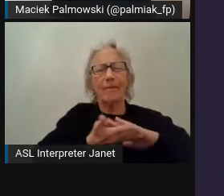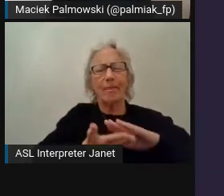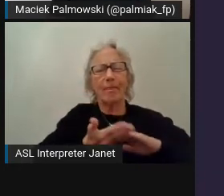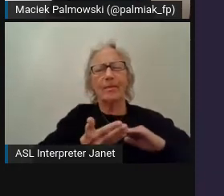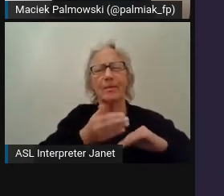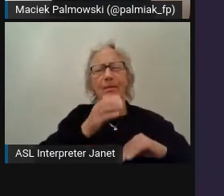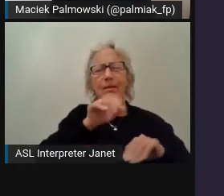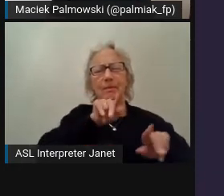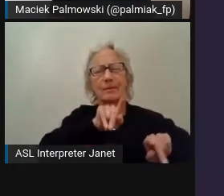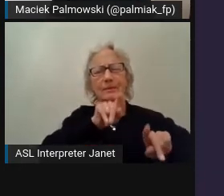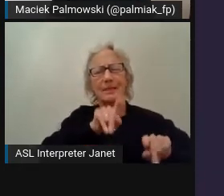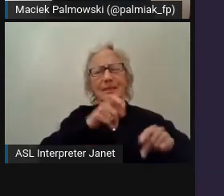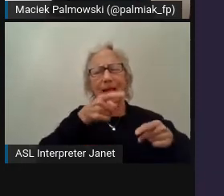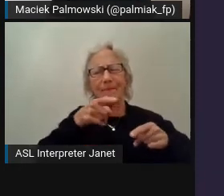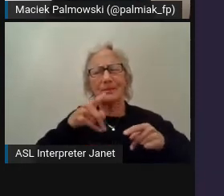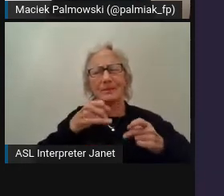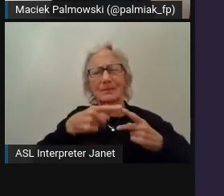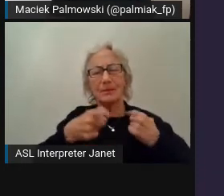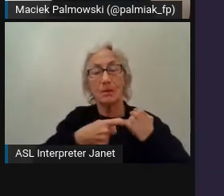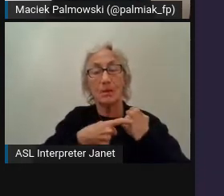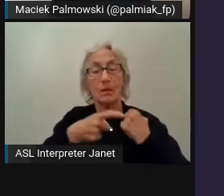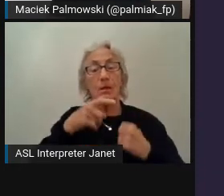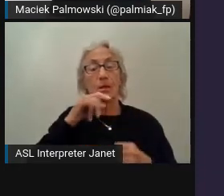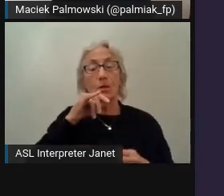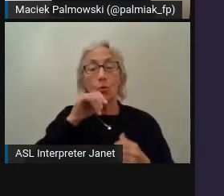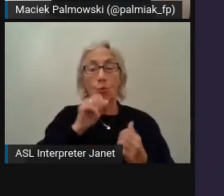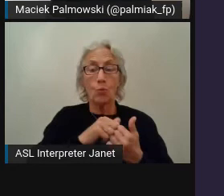With browser testing, you can skip it.